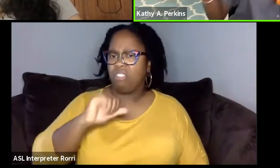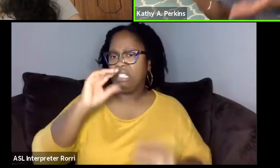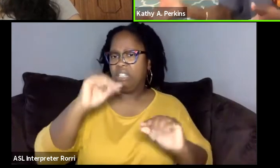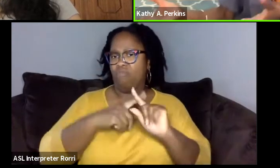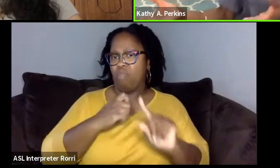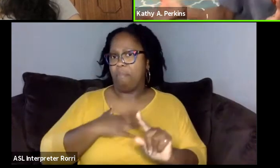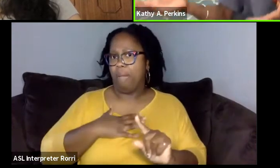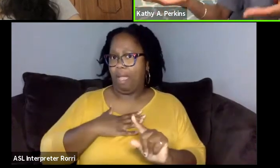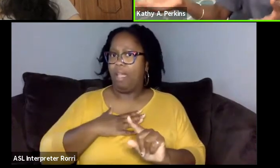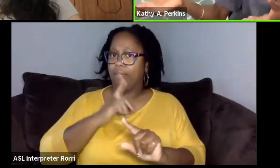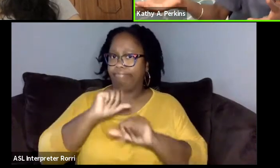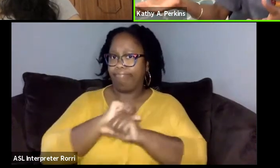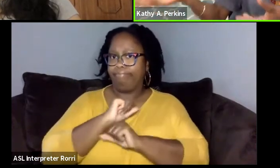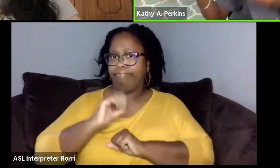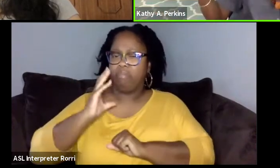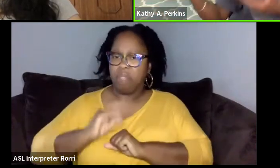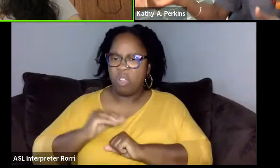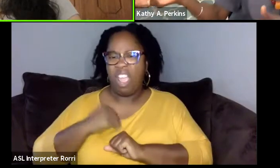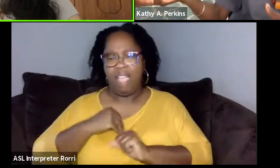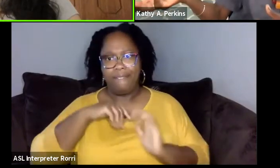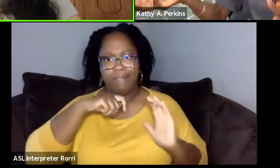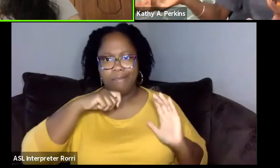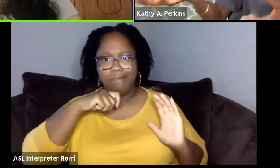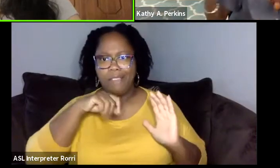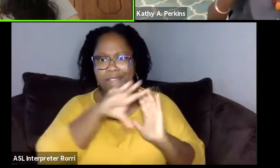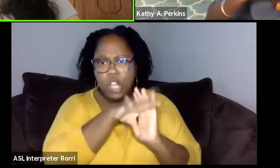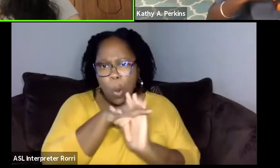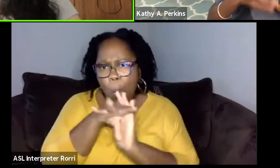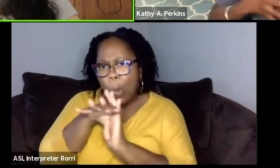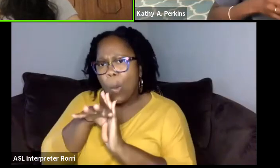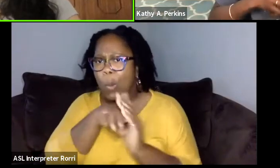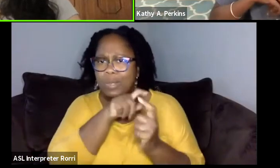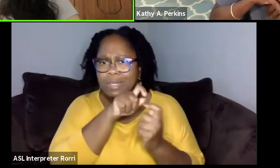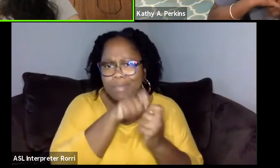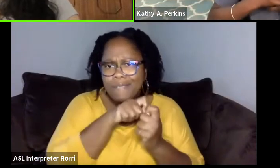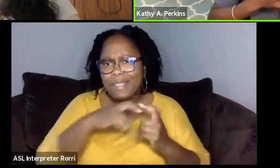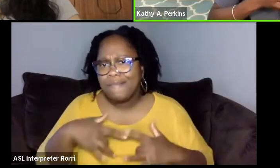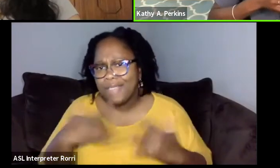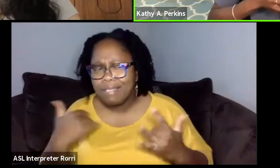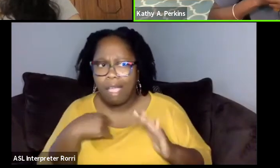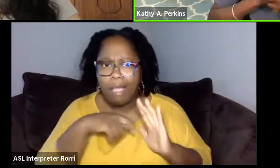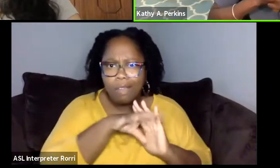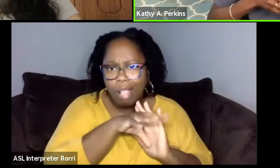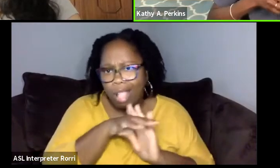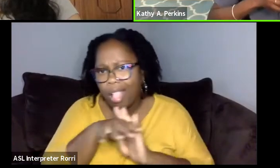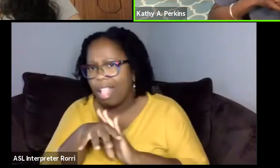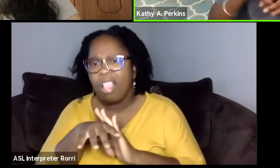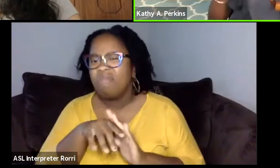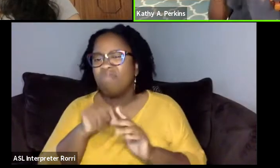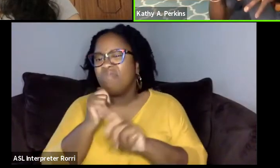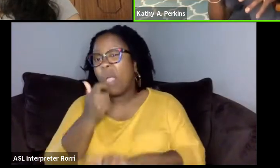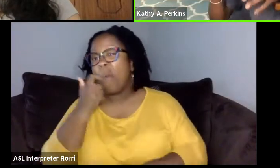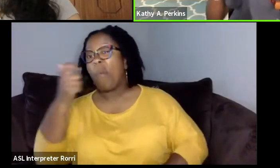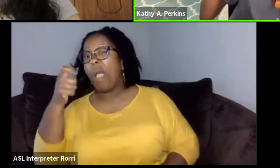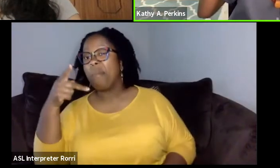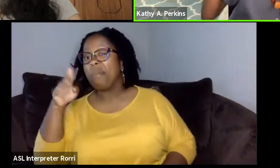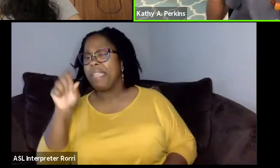I had video footage of certain events not something we saw on PBS or whatever. It's like, this was my experience,